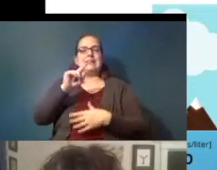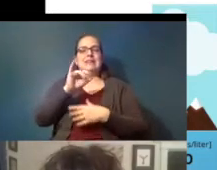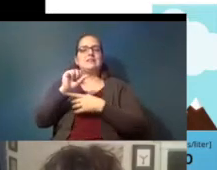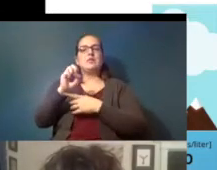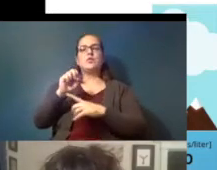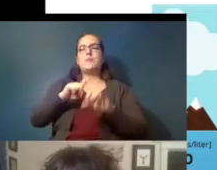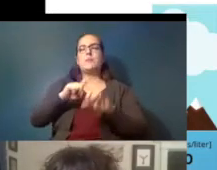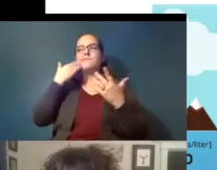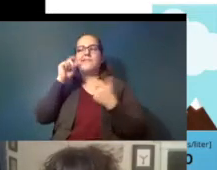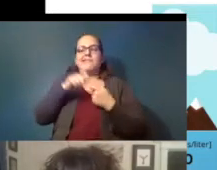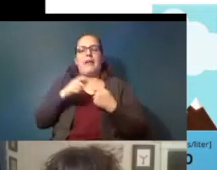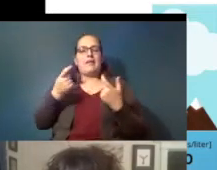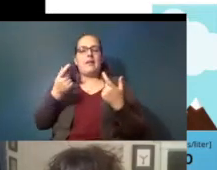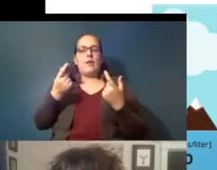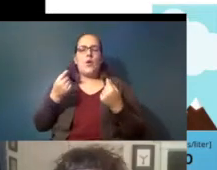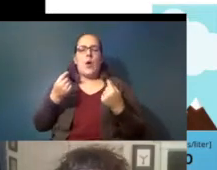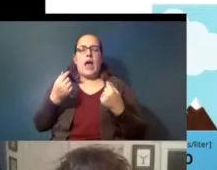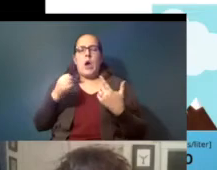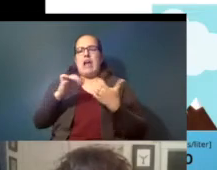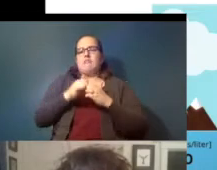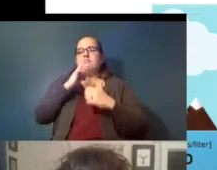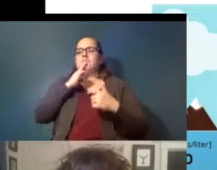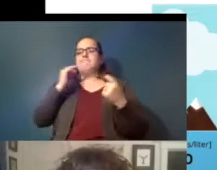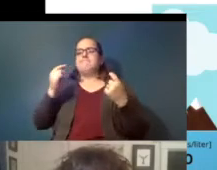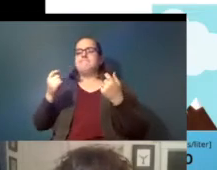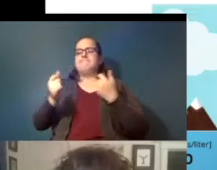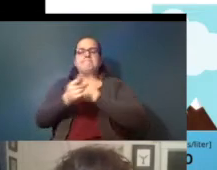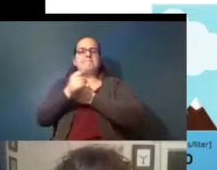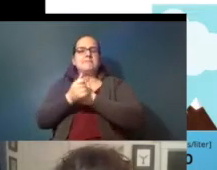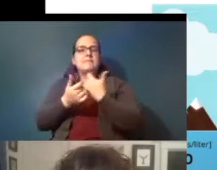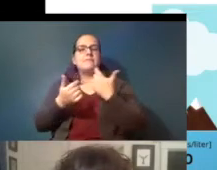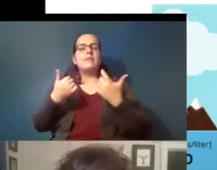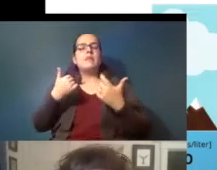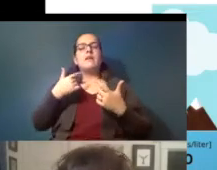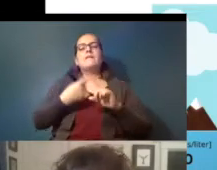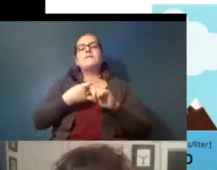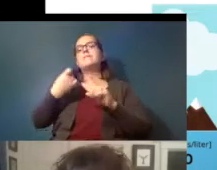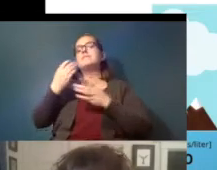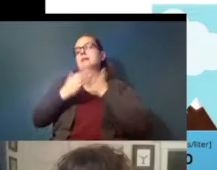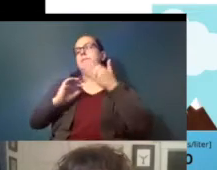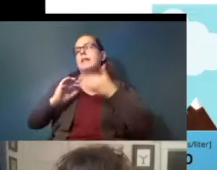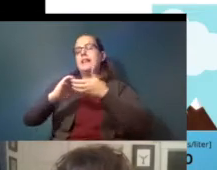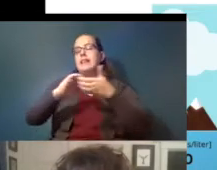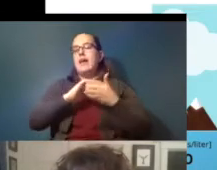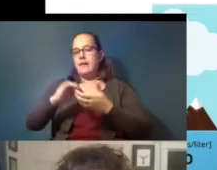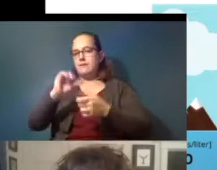does yet or how harmful it is there are from some collaborative work i've been doing with some other